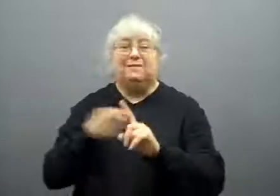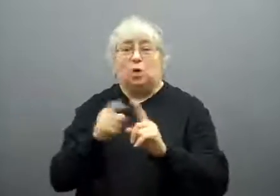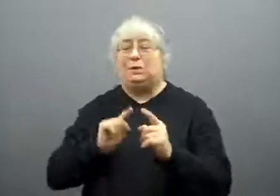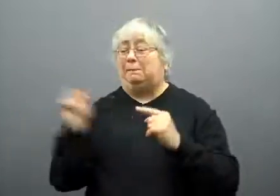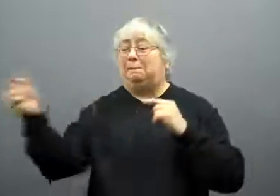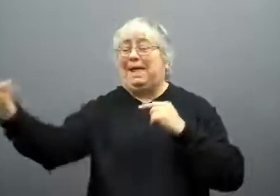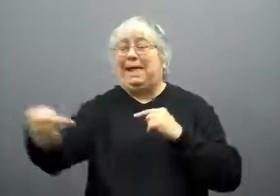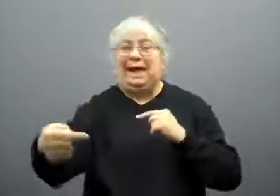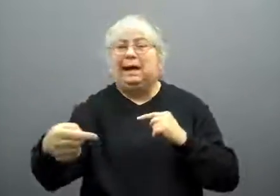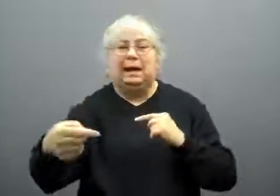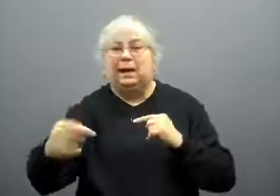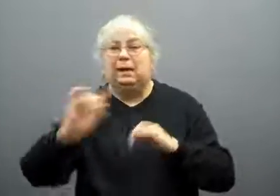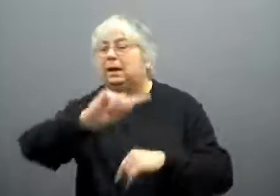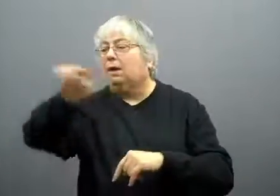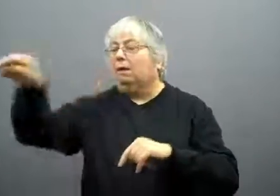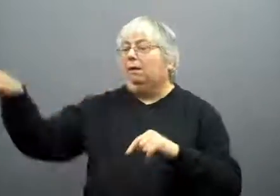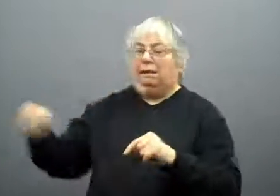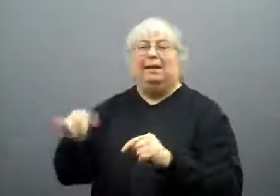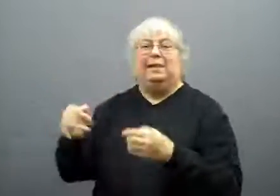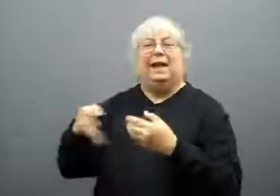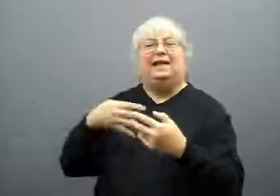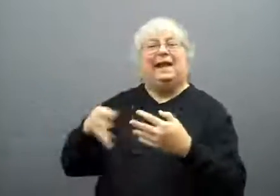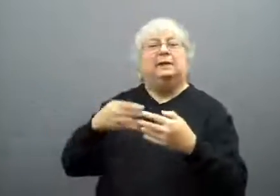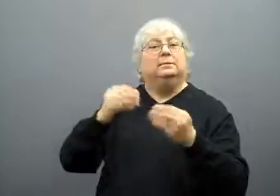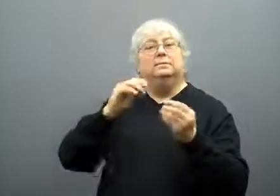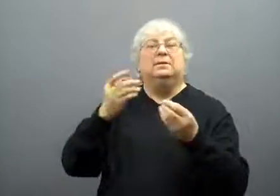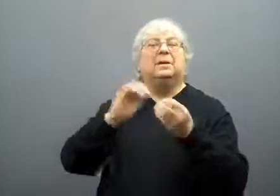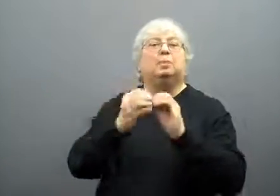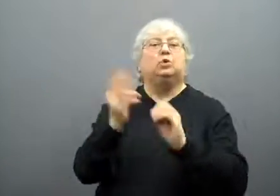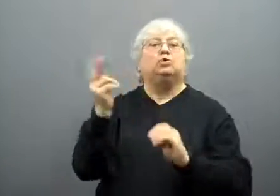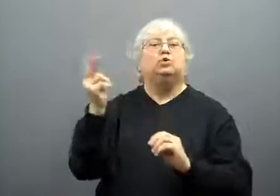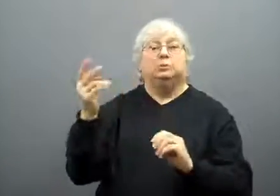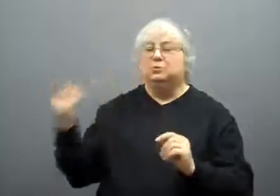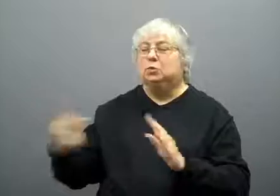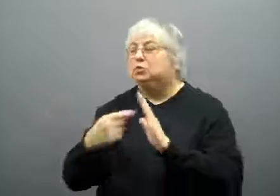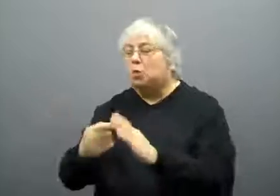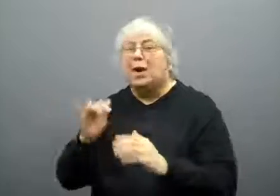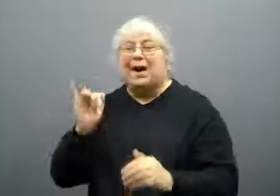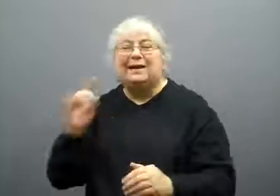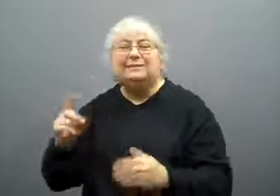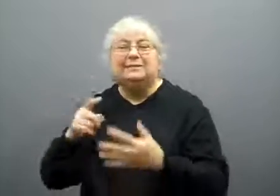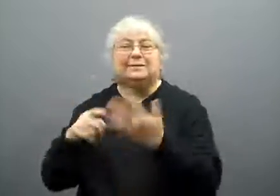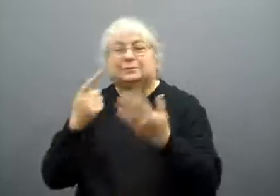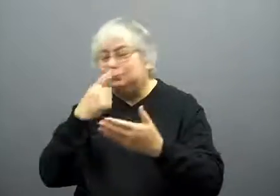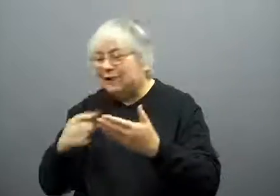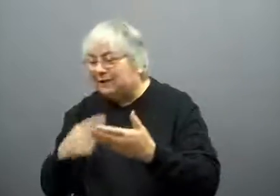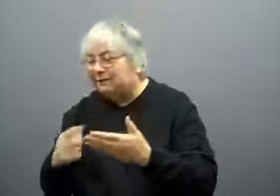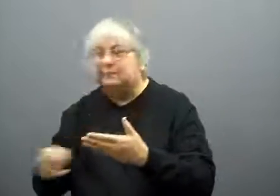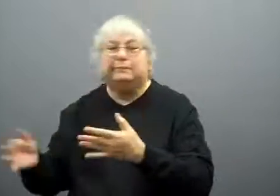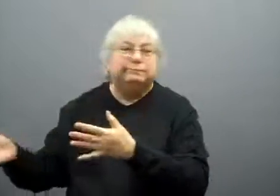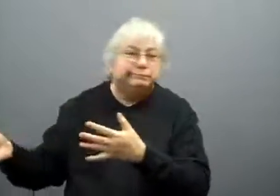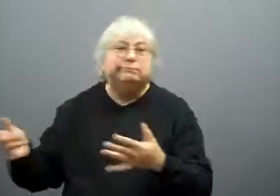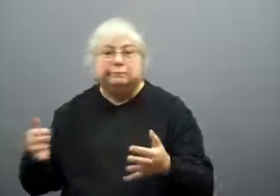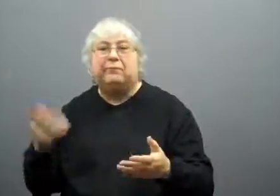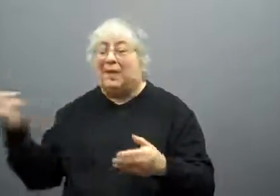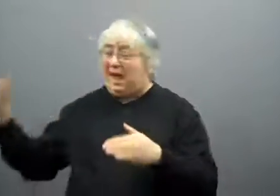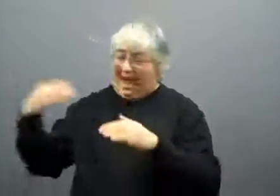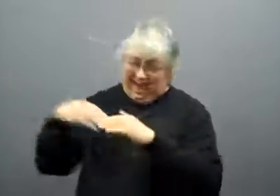He went to the rear entrance first, then to gate number 2. There, they checked his ID.